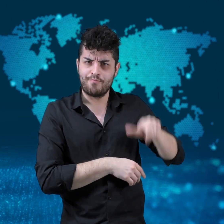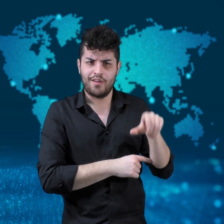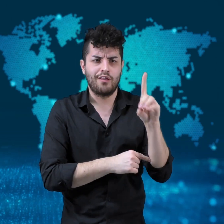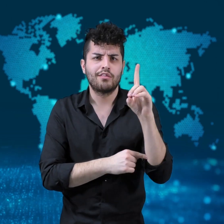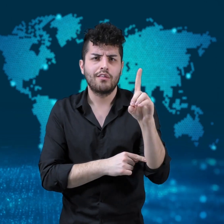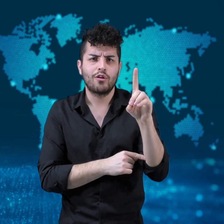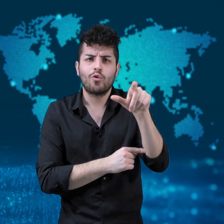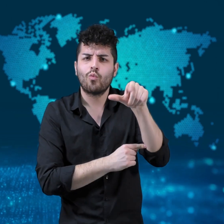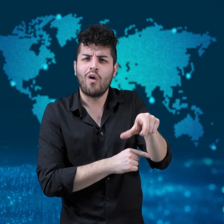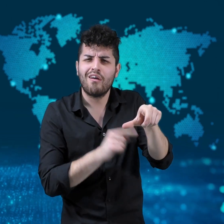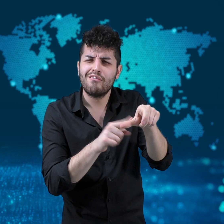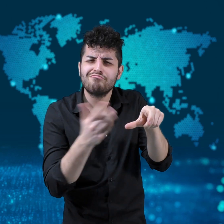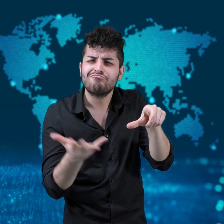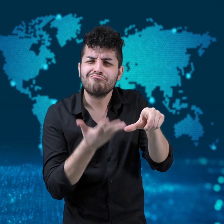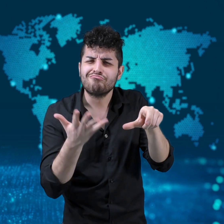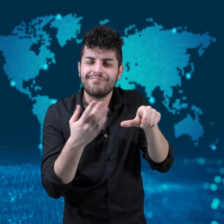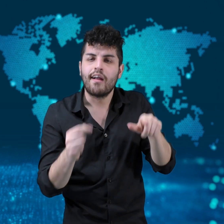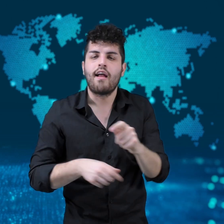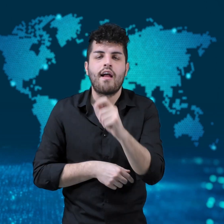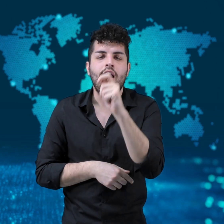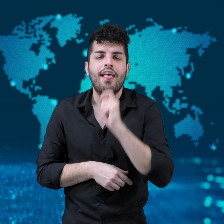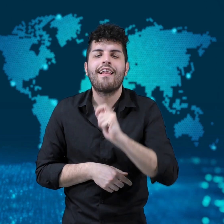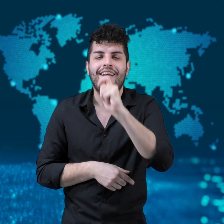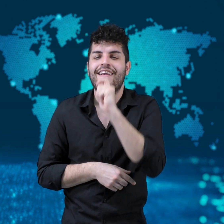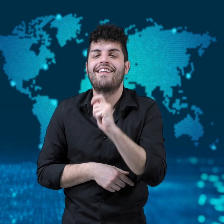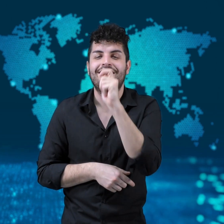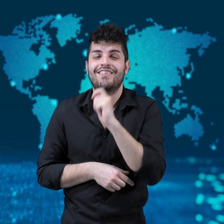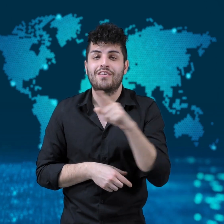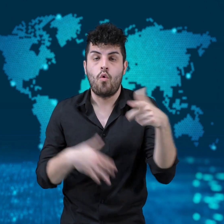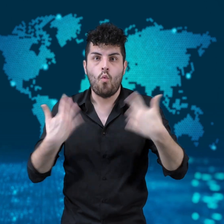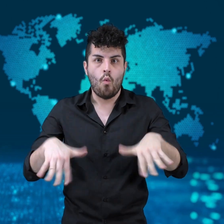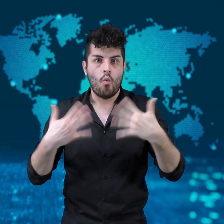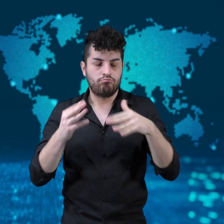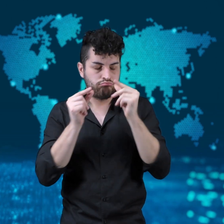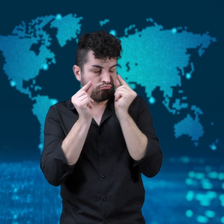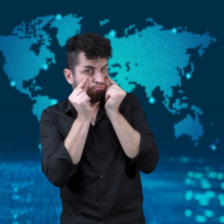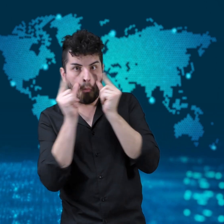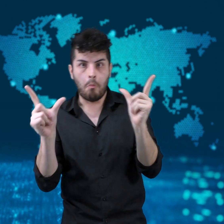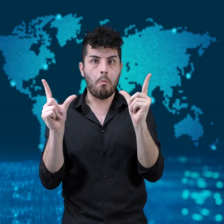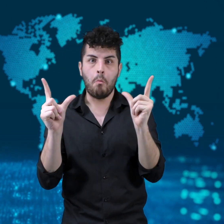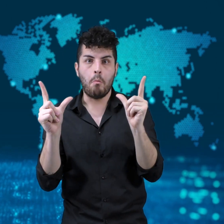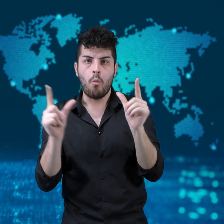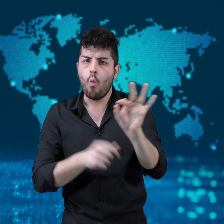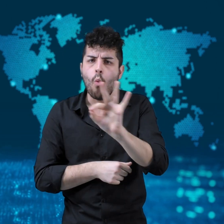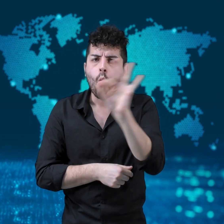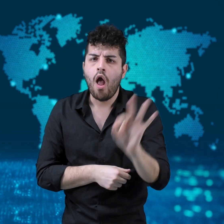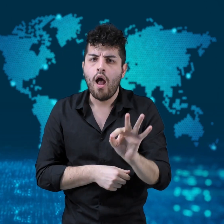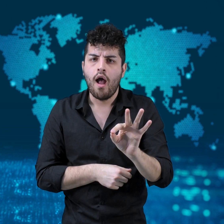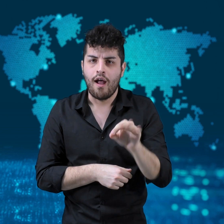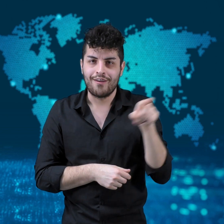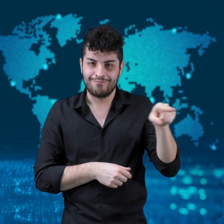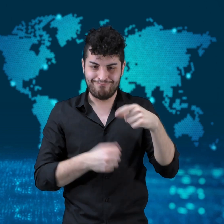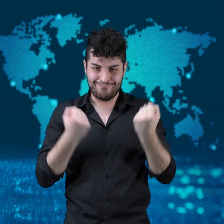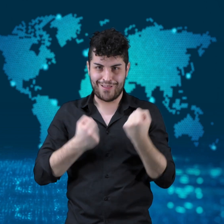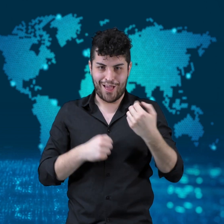over 900 customers at Dairy Queen, an ice cream store,